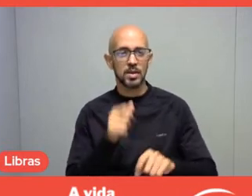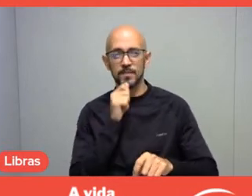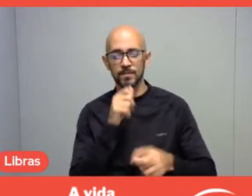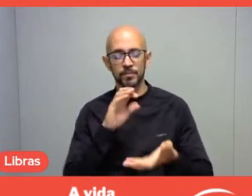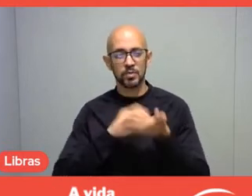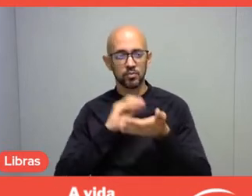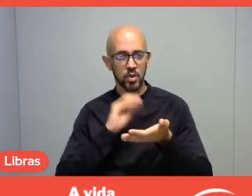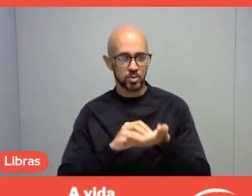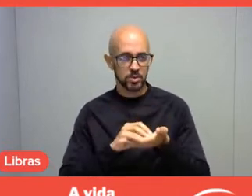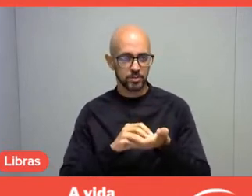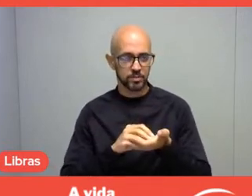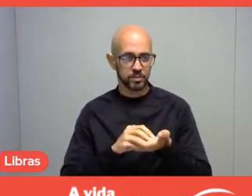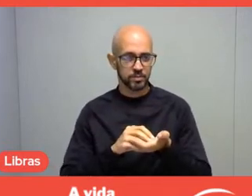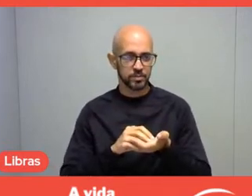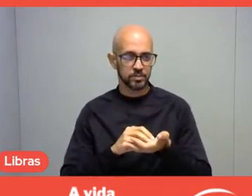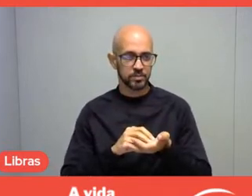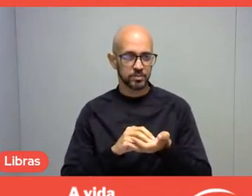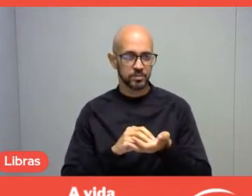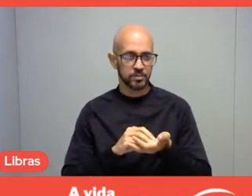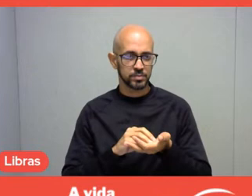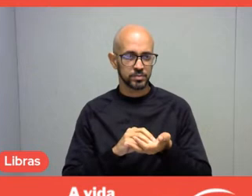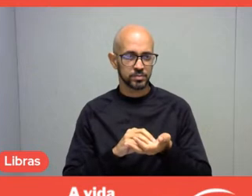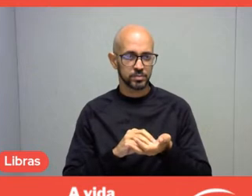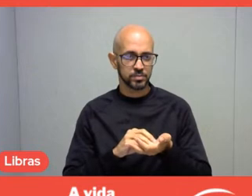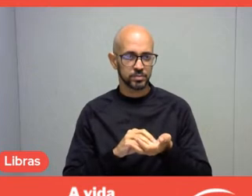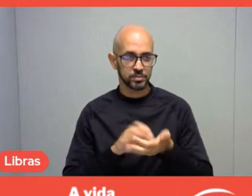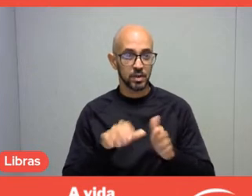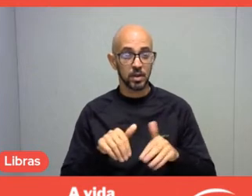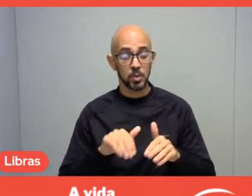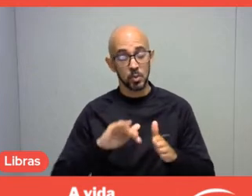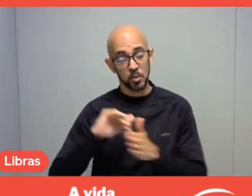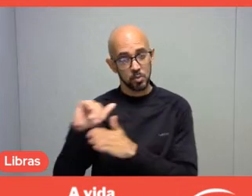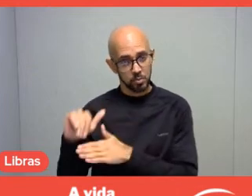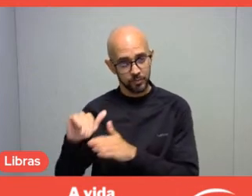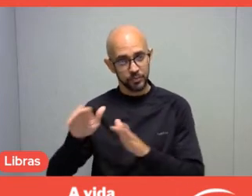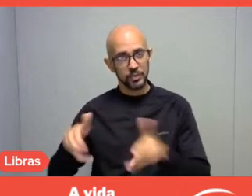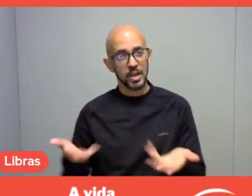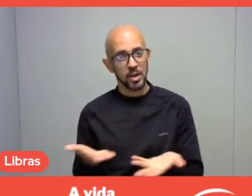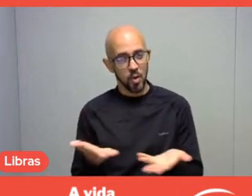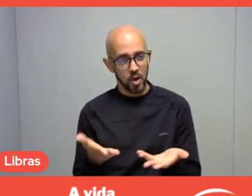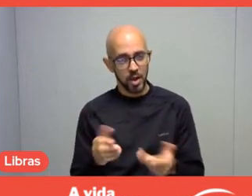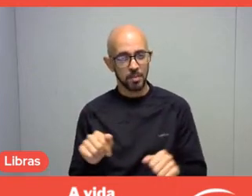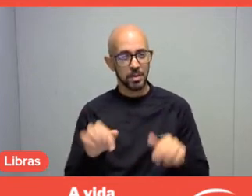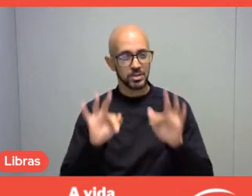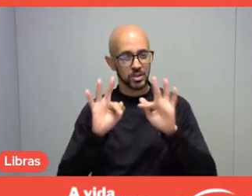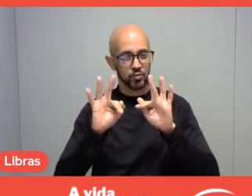But anyway, for us to have our last round and end our livestream,